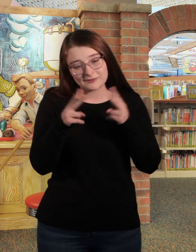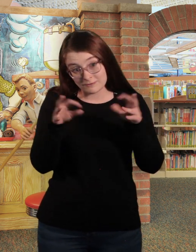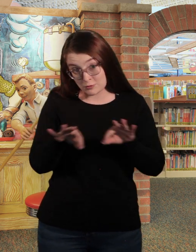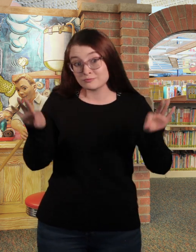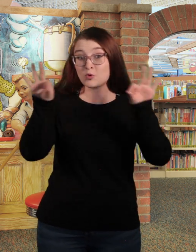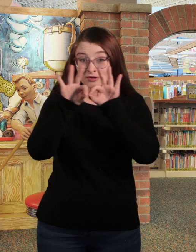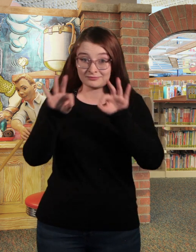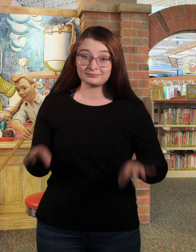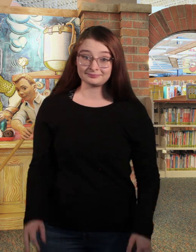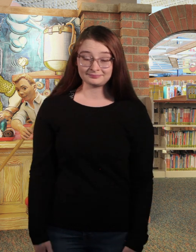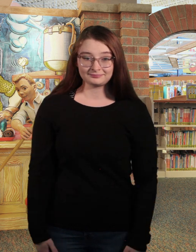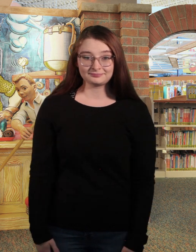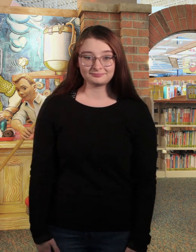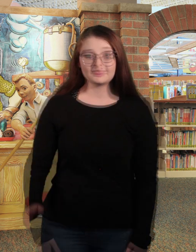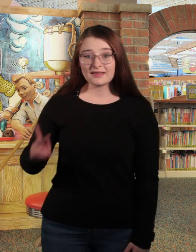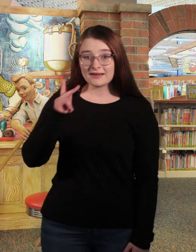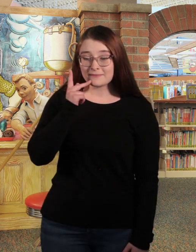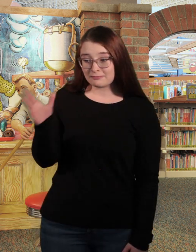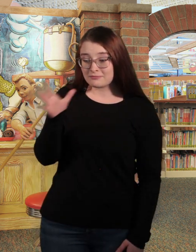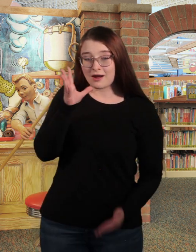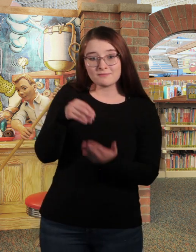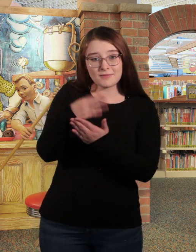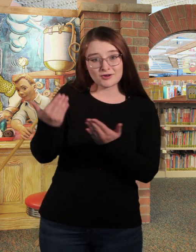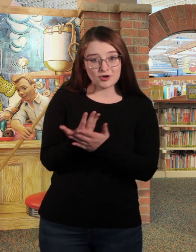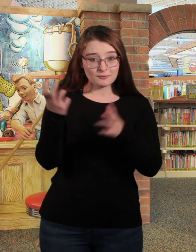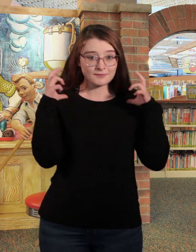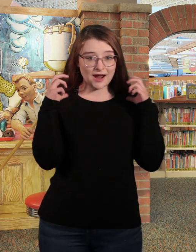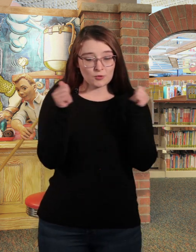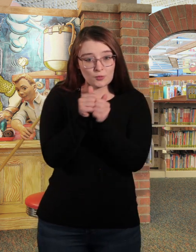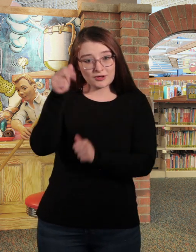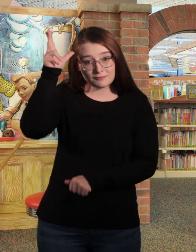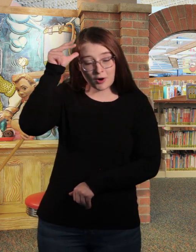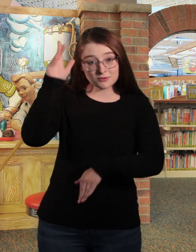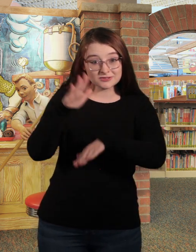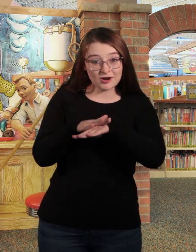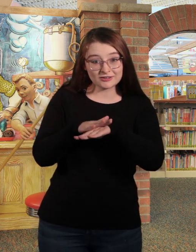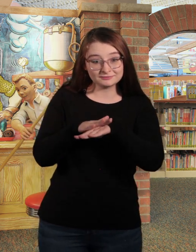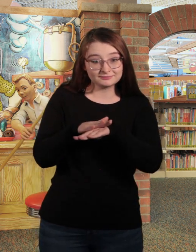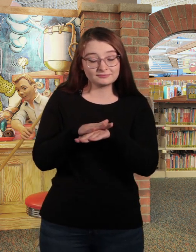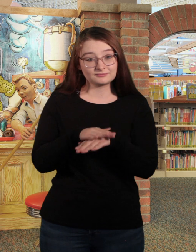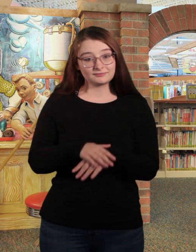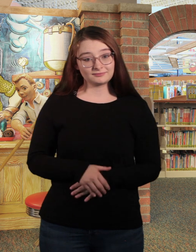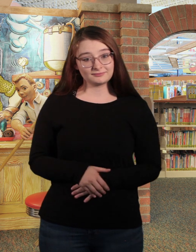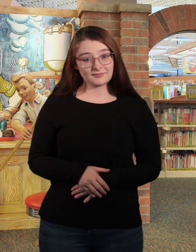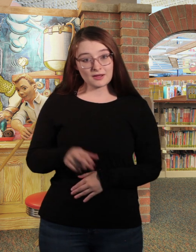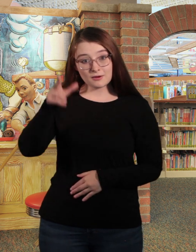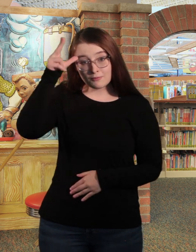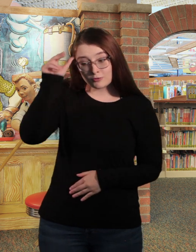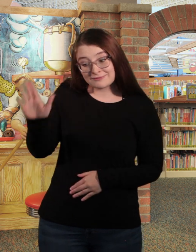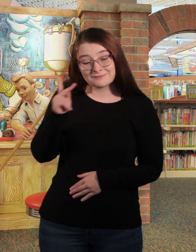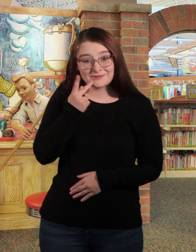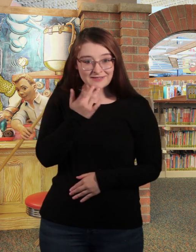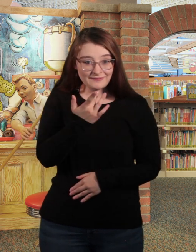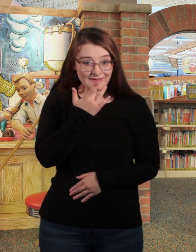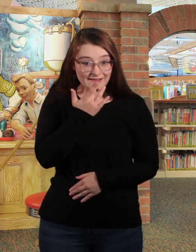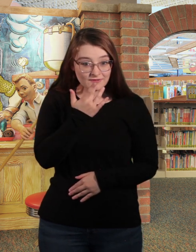was very important. Penelope's mom bought her a new backpack with ponies on it. Ponies were Penelope's